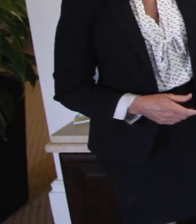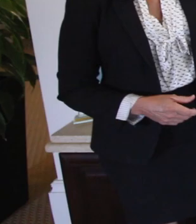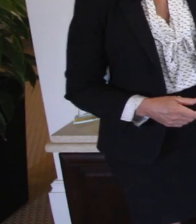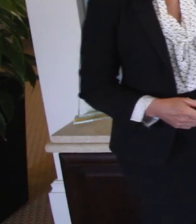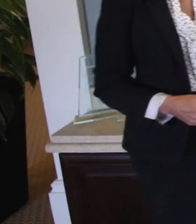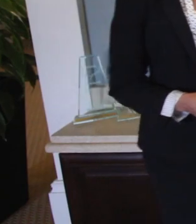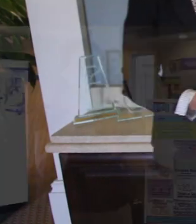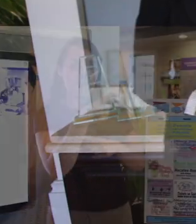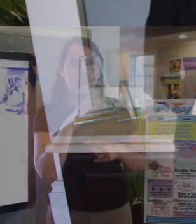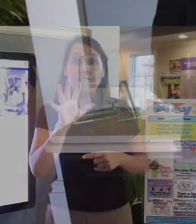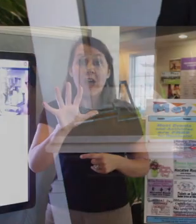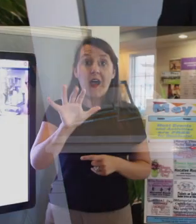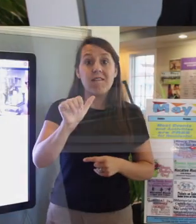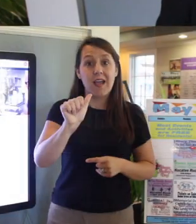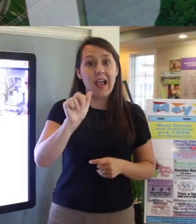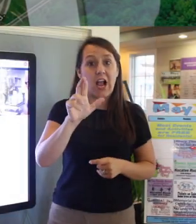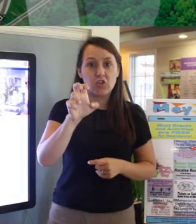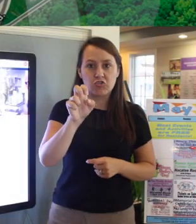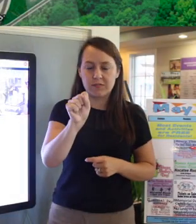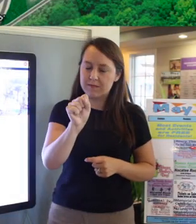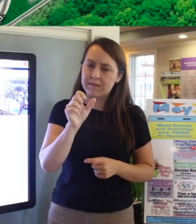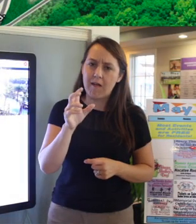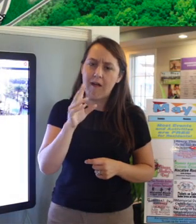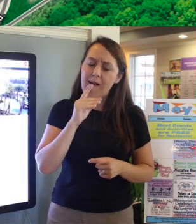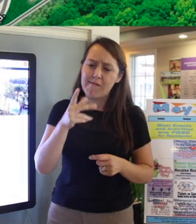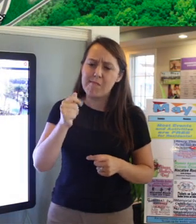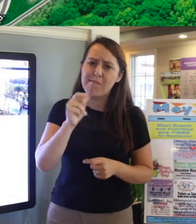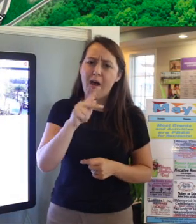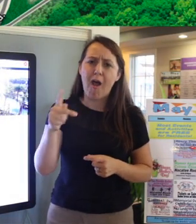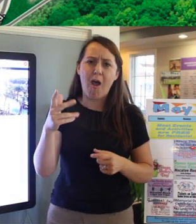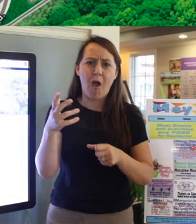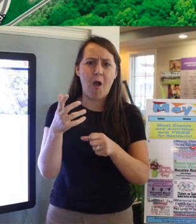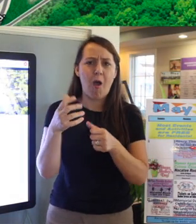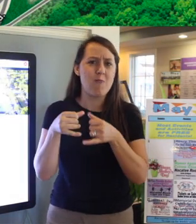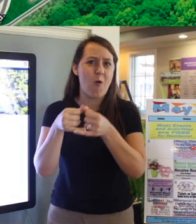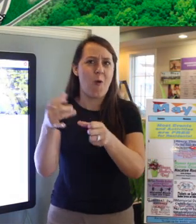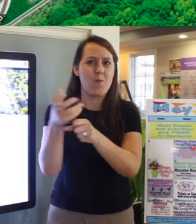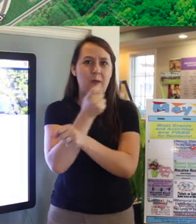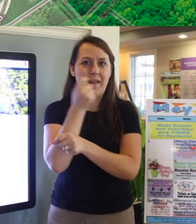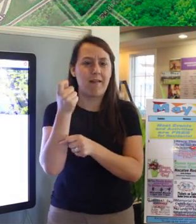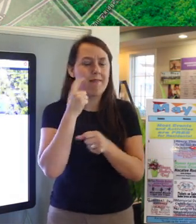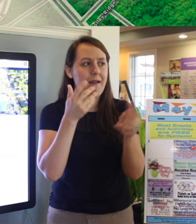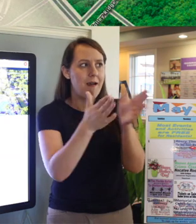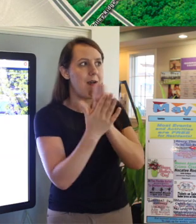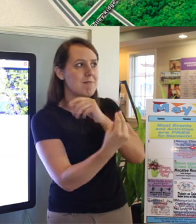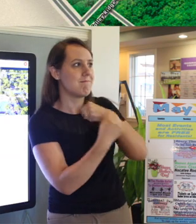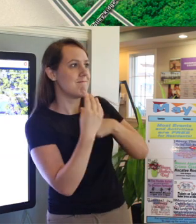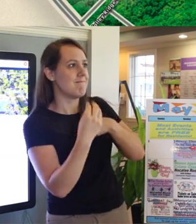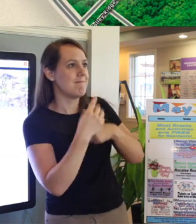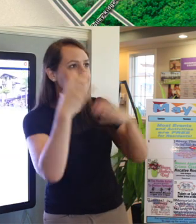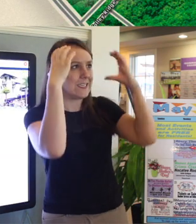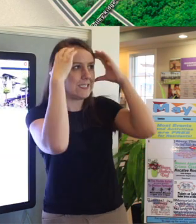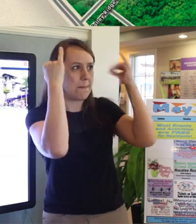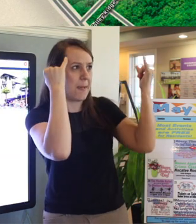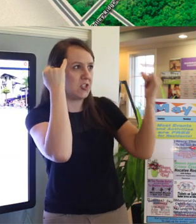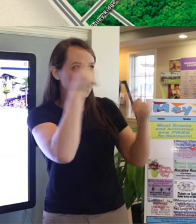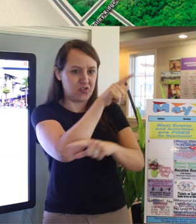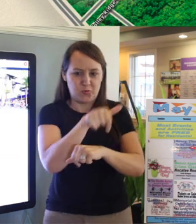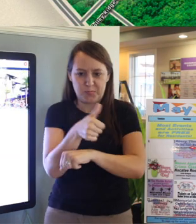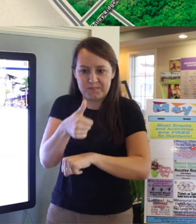This is five acres of award-winning waterpark. They actually consulted Disney Imagineers when they put it in So you have a lazy river